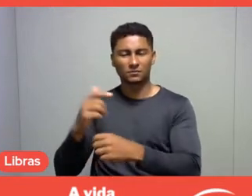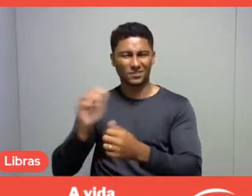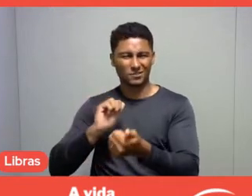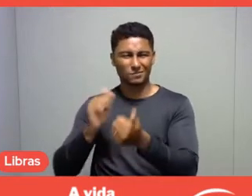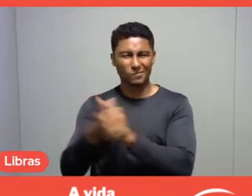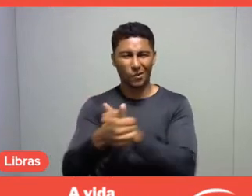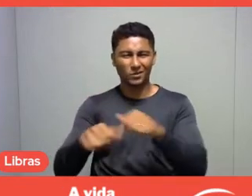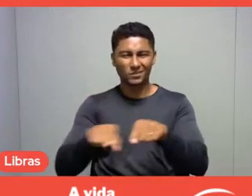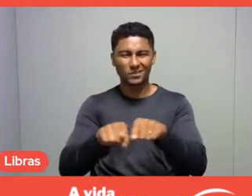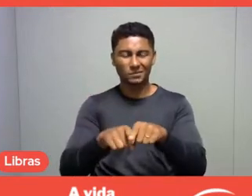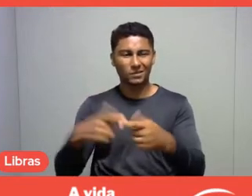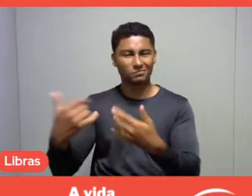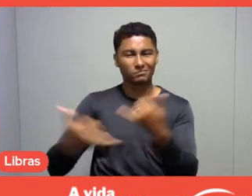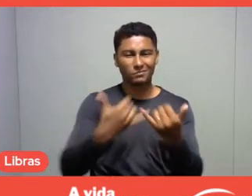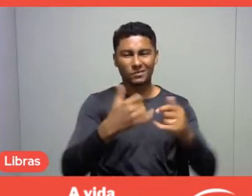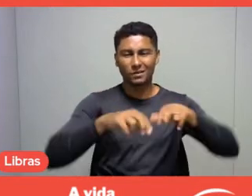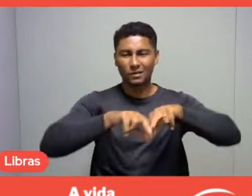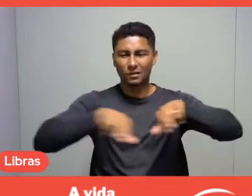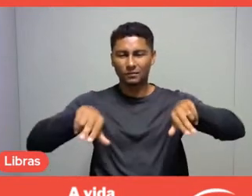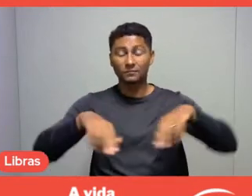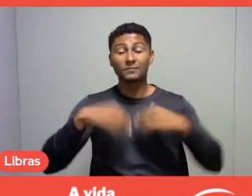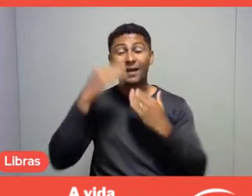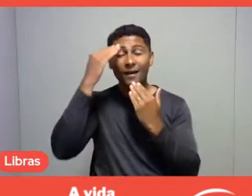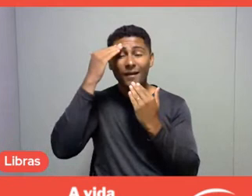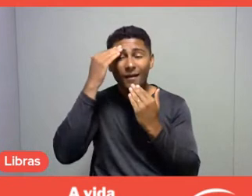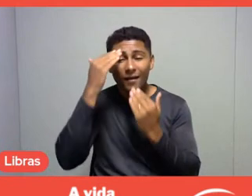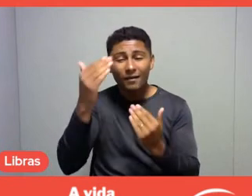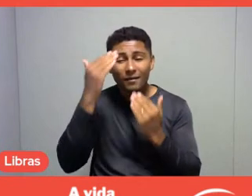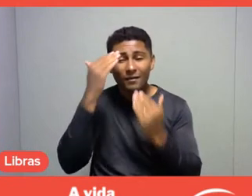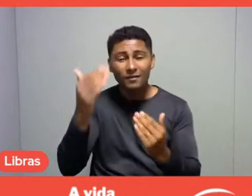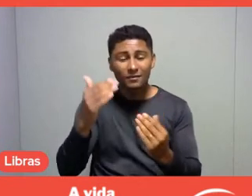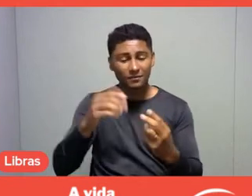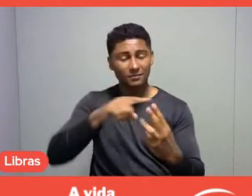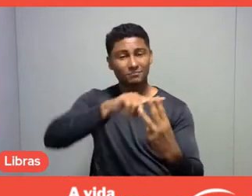We thank you in advance for the invitation and the participation,